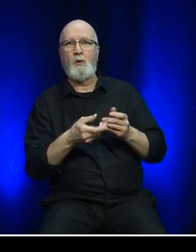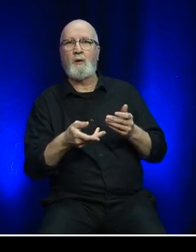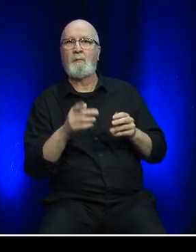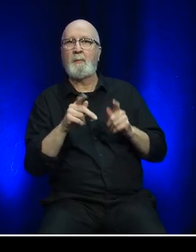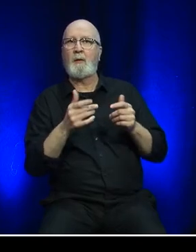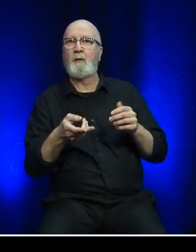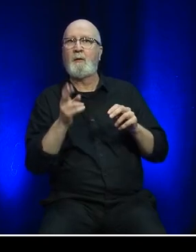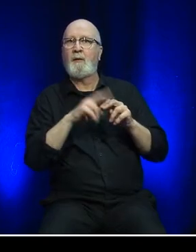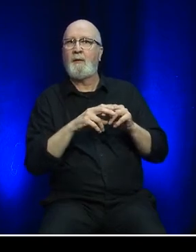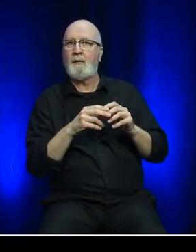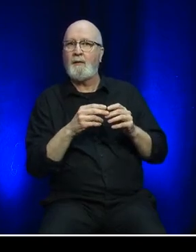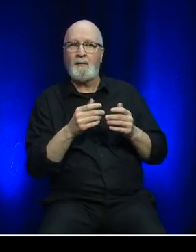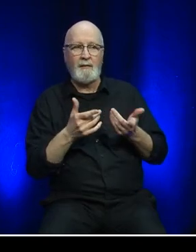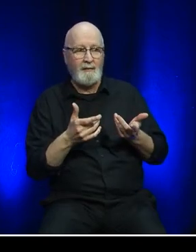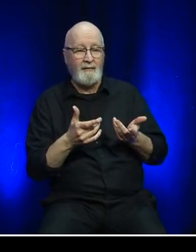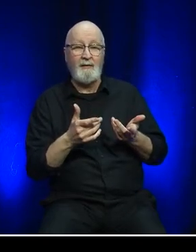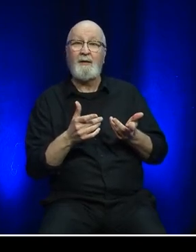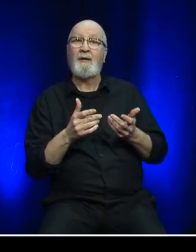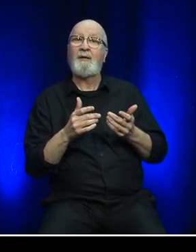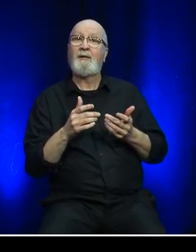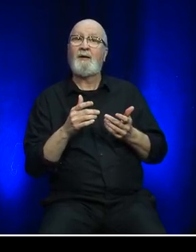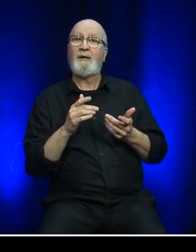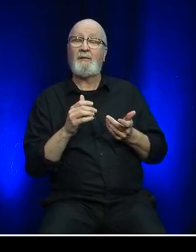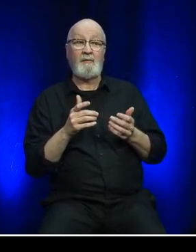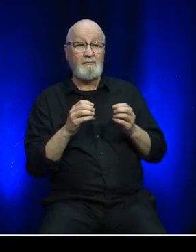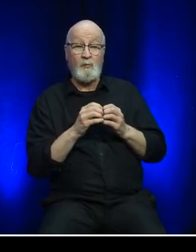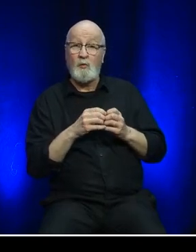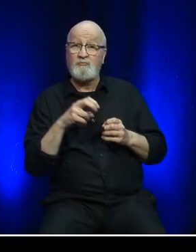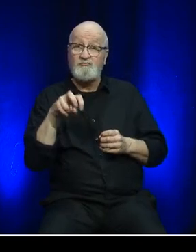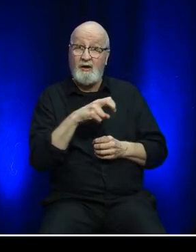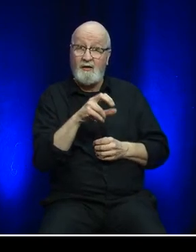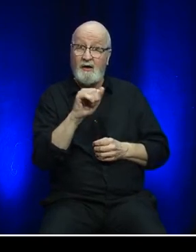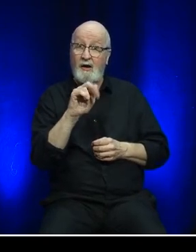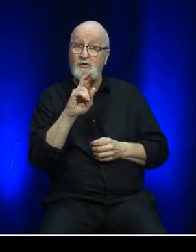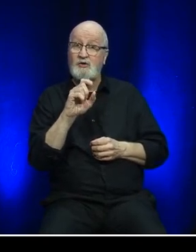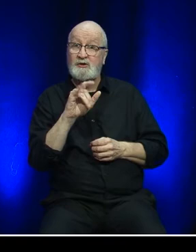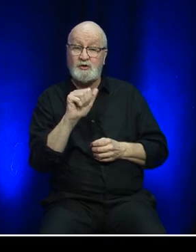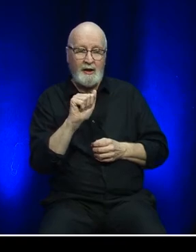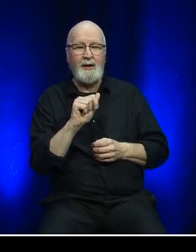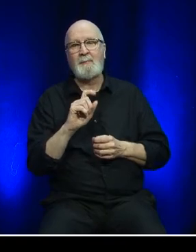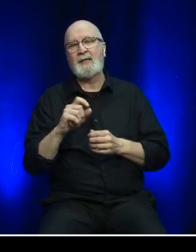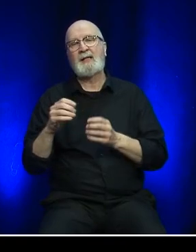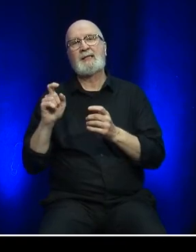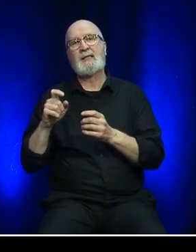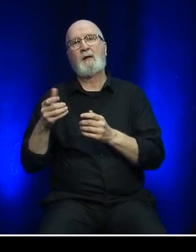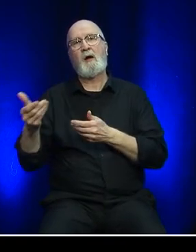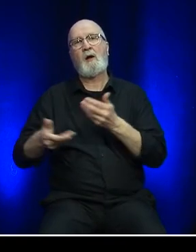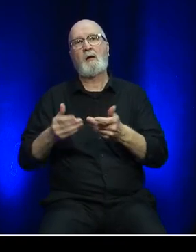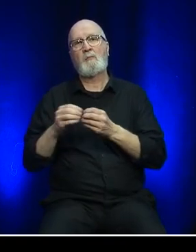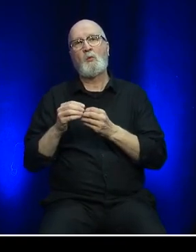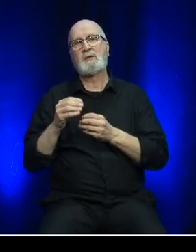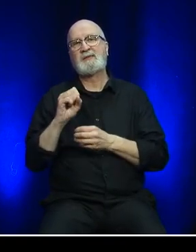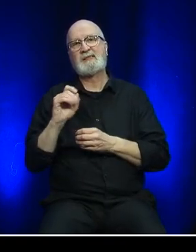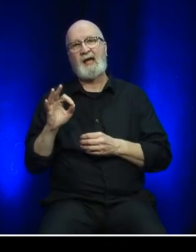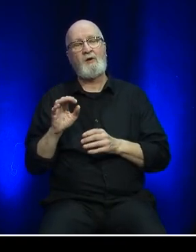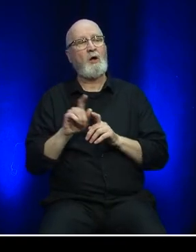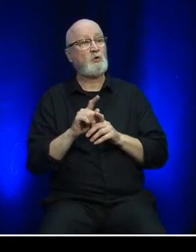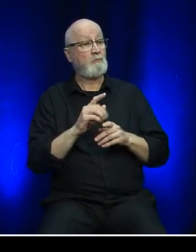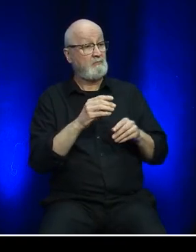numbers of passengers, resumption of the summer Argentia service and food service on the vessels.